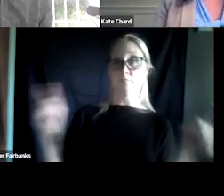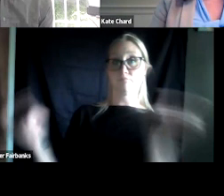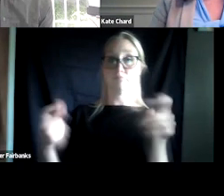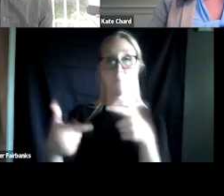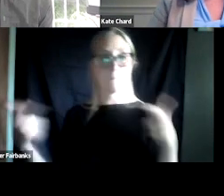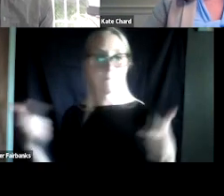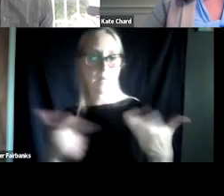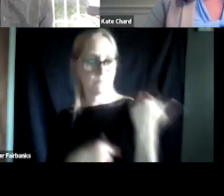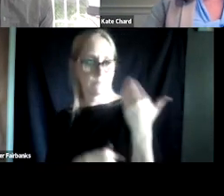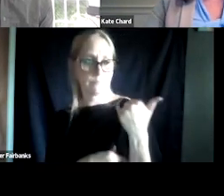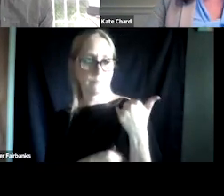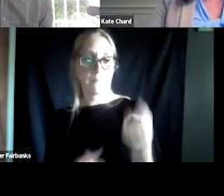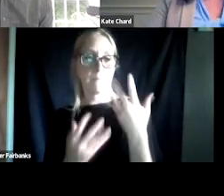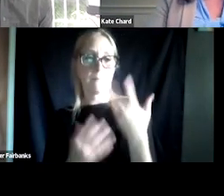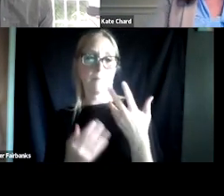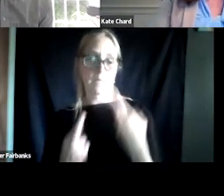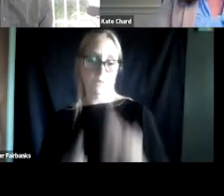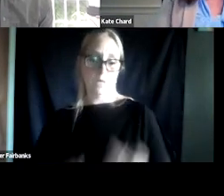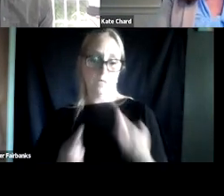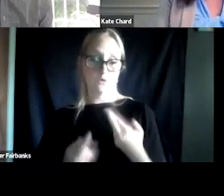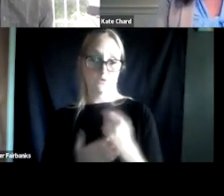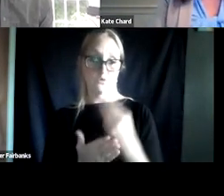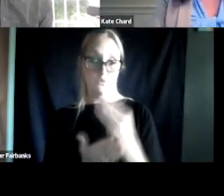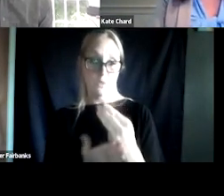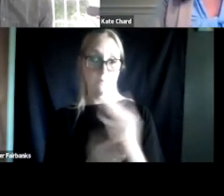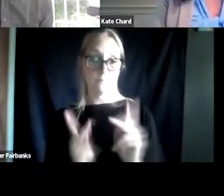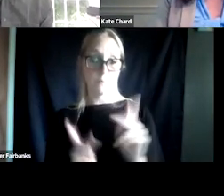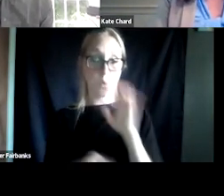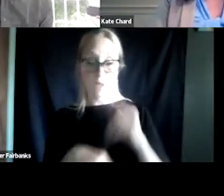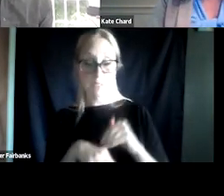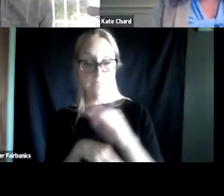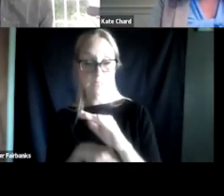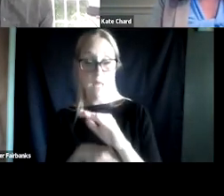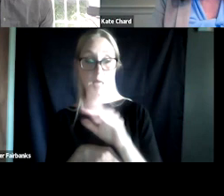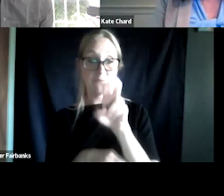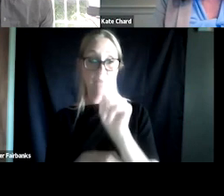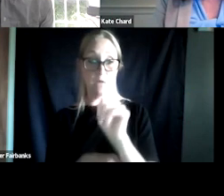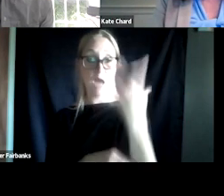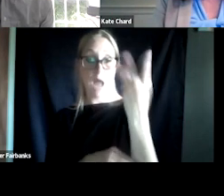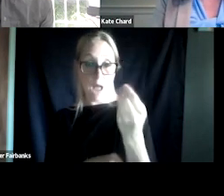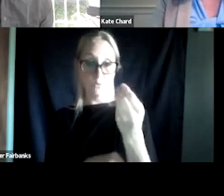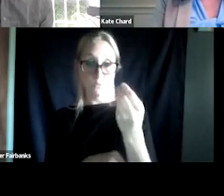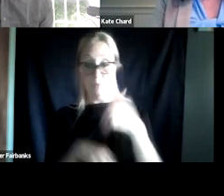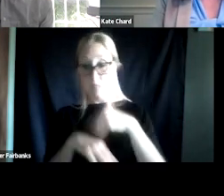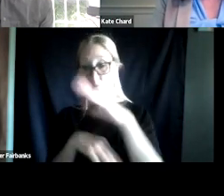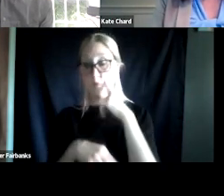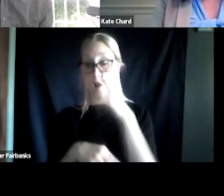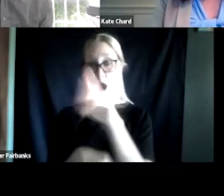where many residential treatment programs would send a veteran out of the program for PTSD if they used.